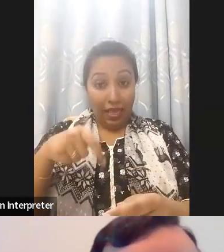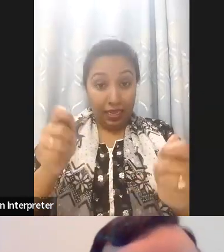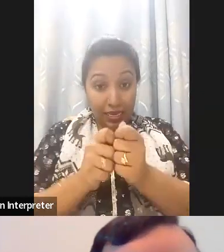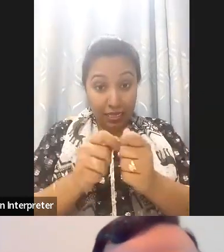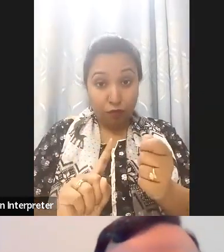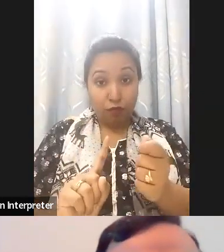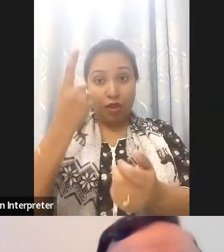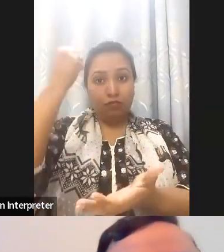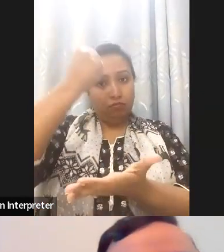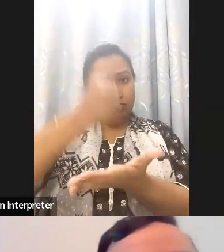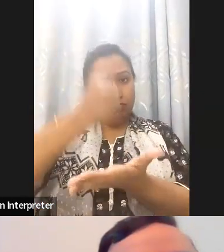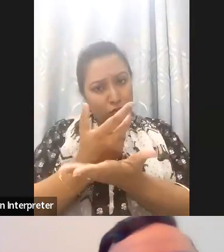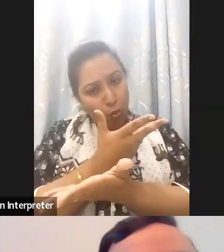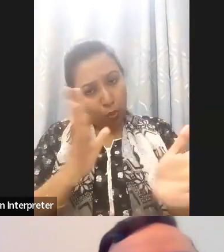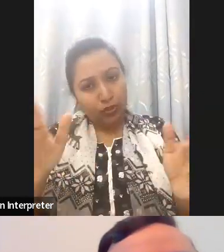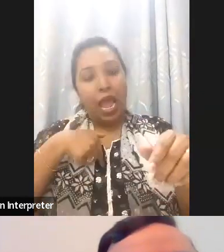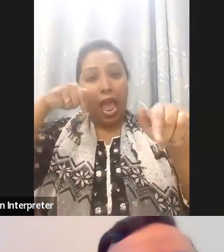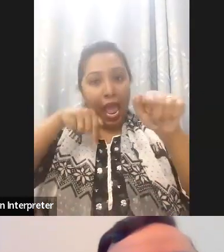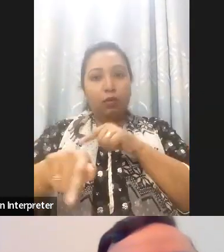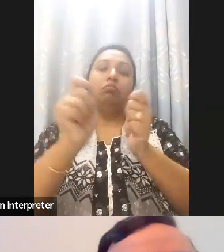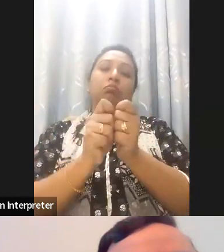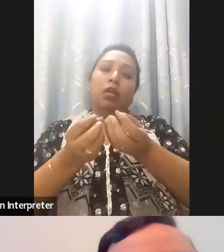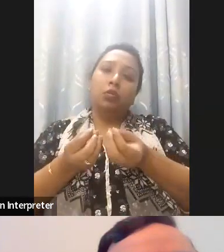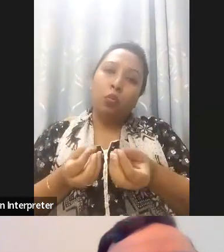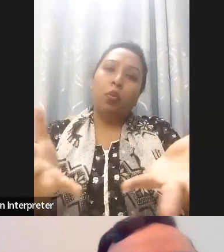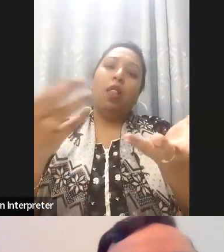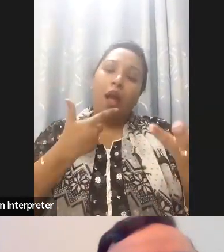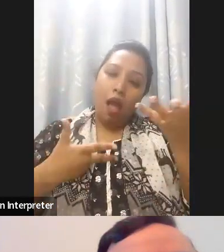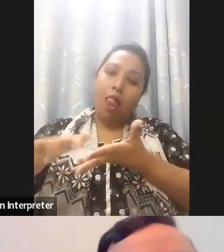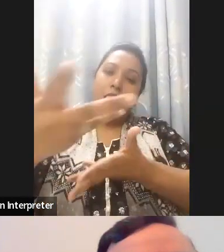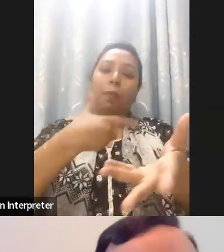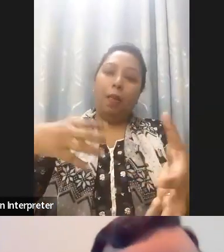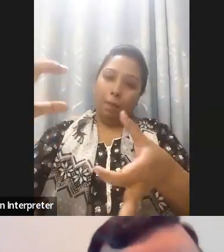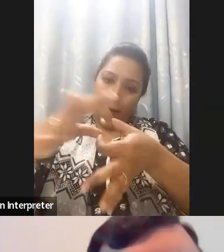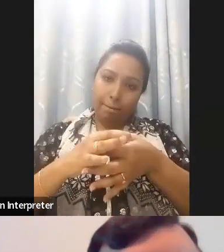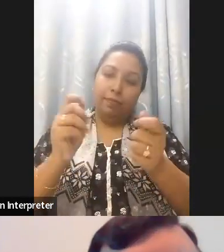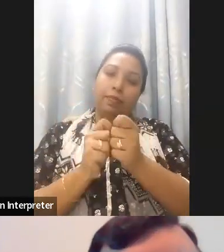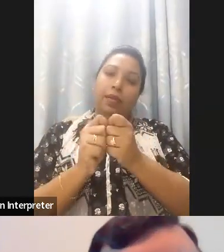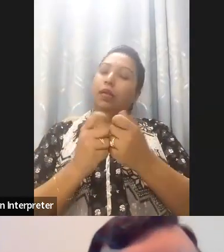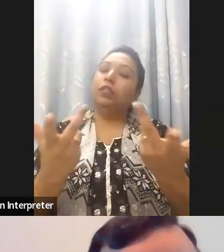you really disseminate the good work and create an holistic approach for everyone so thank you and